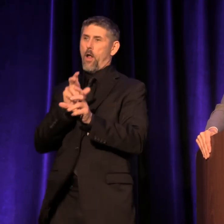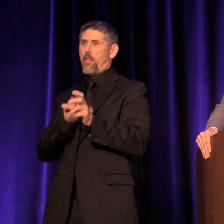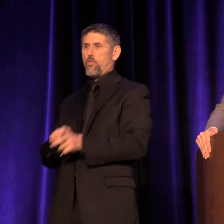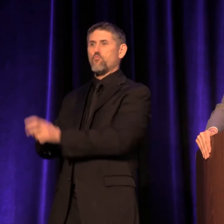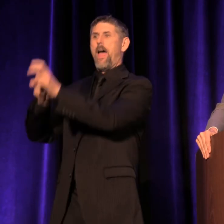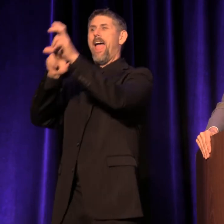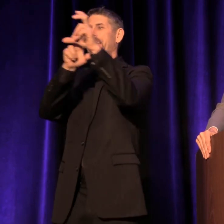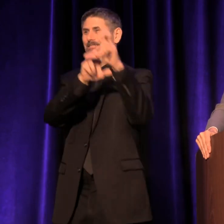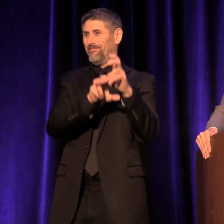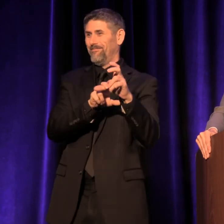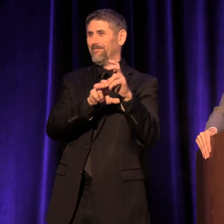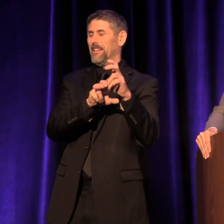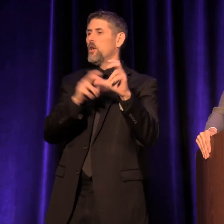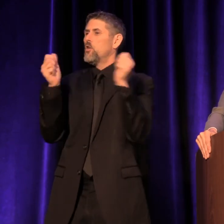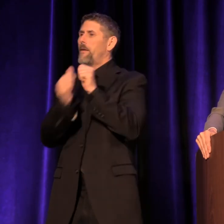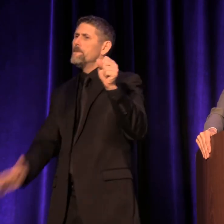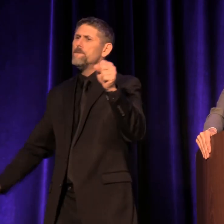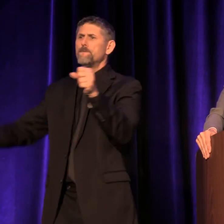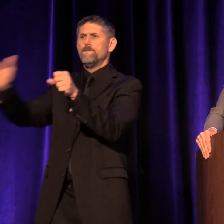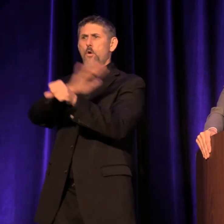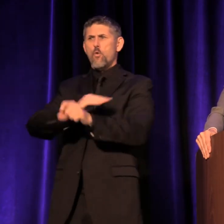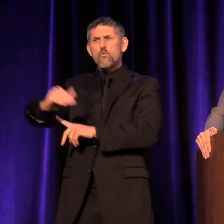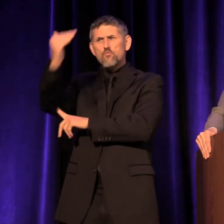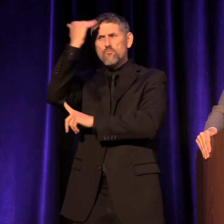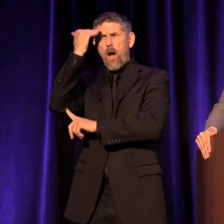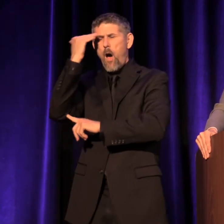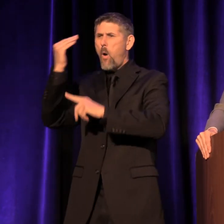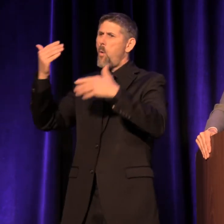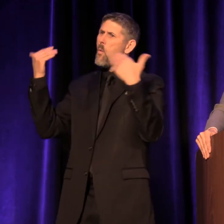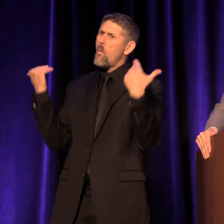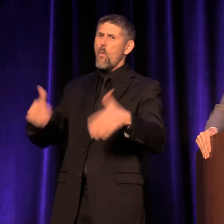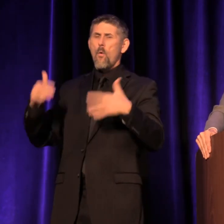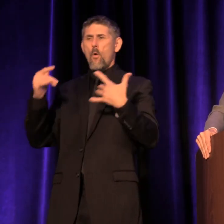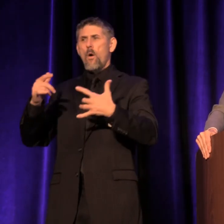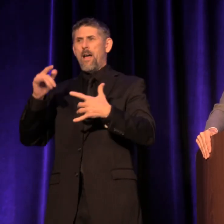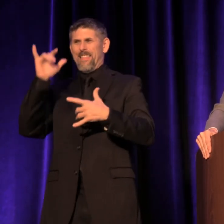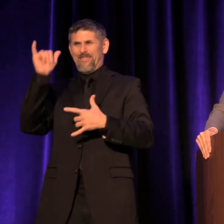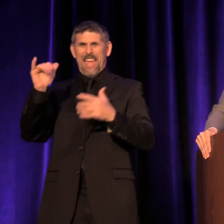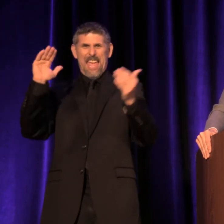With the full knowledge of the magnitude of this comparison